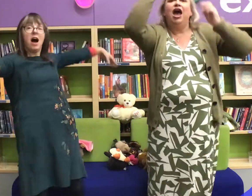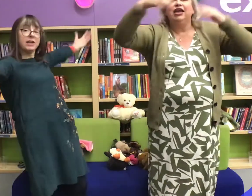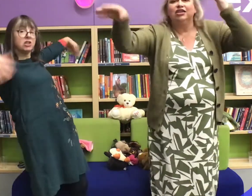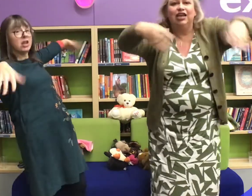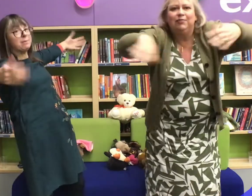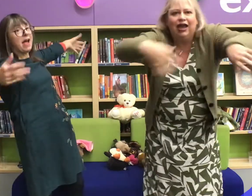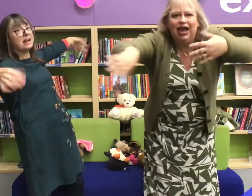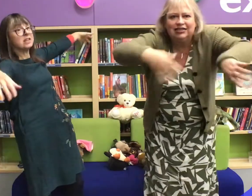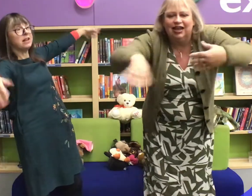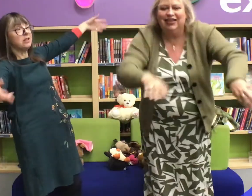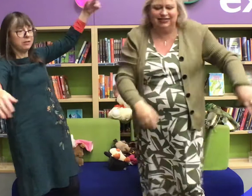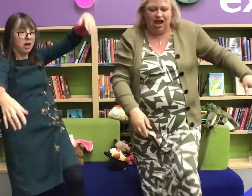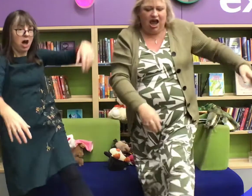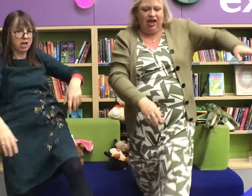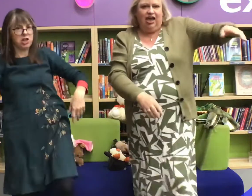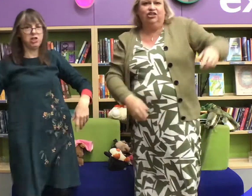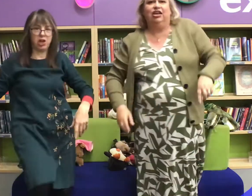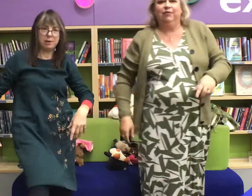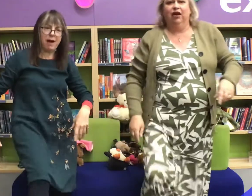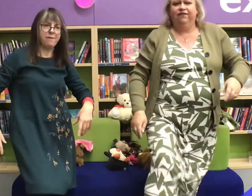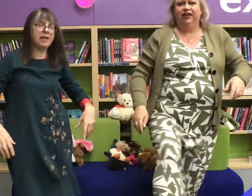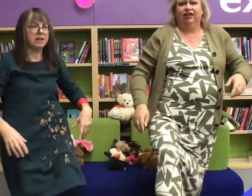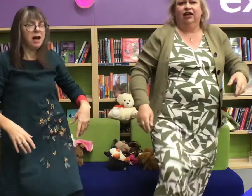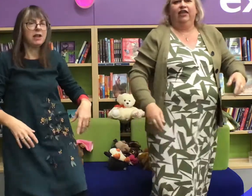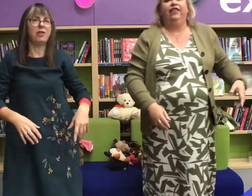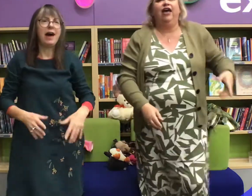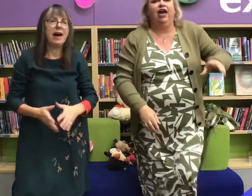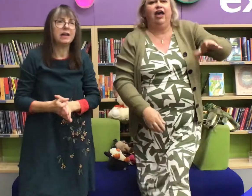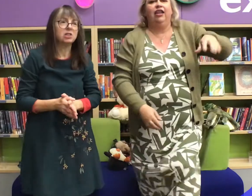I can shake my hands like this, I can shake my feet like that!